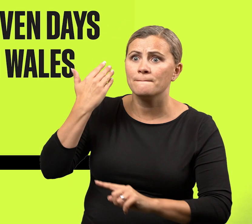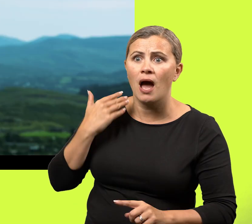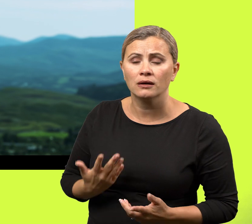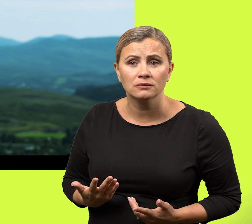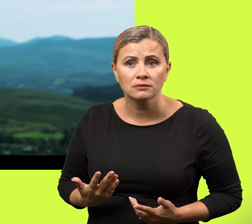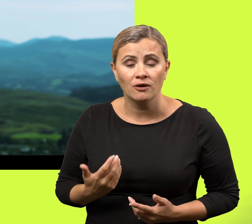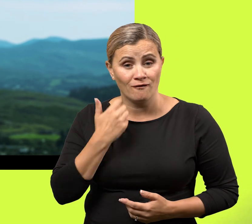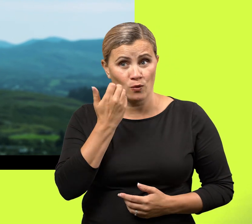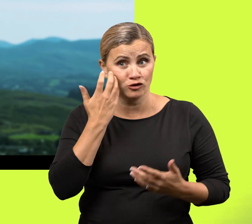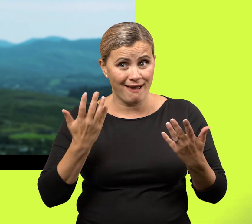The future is here.